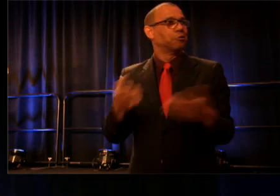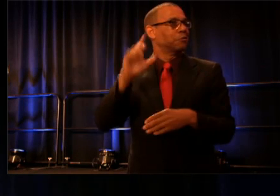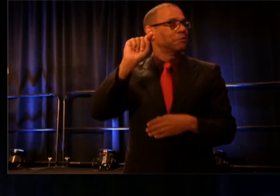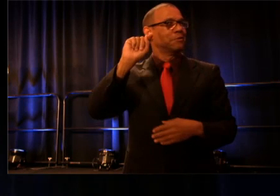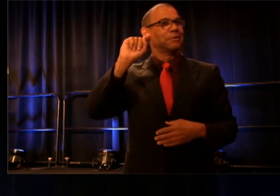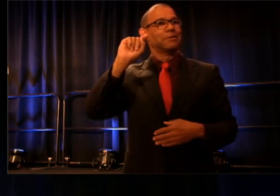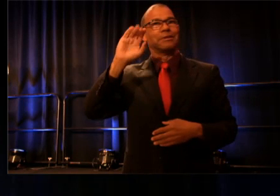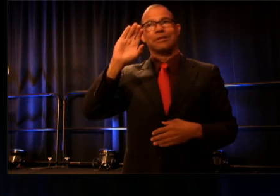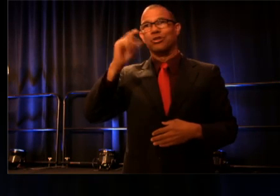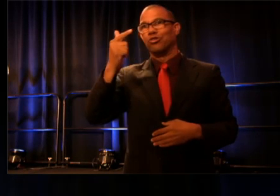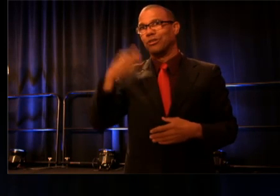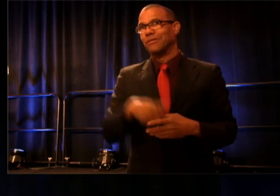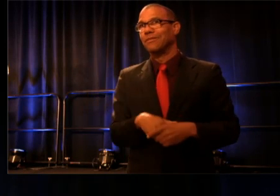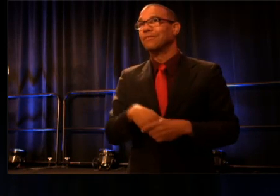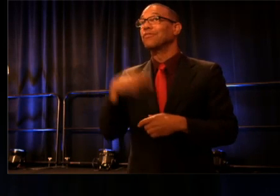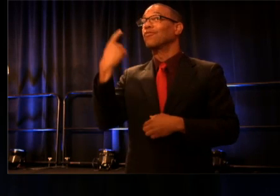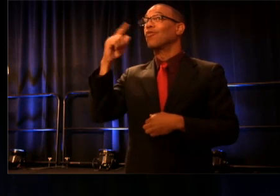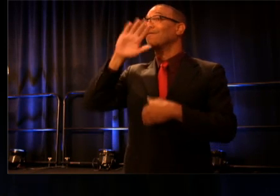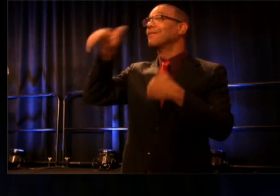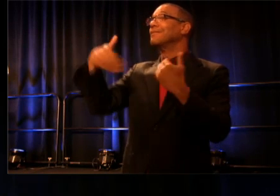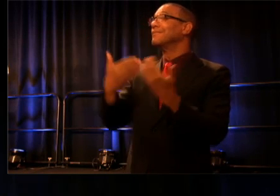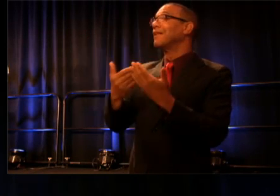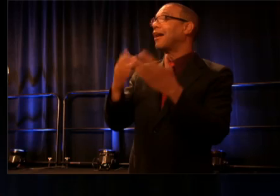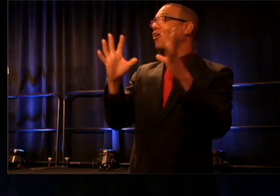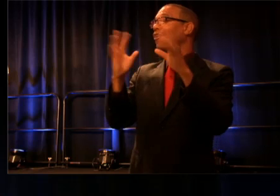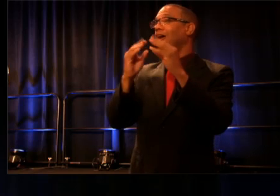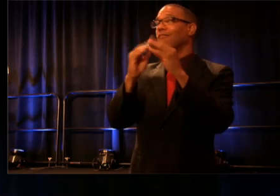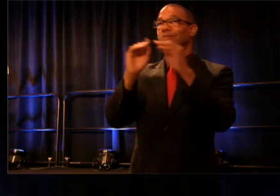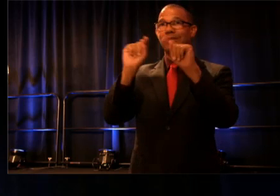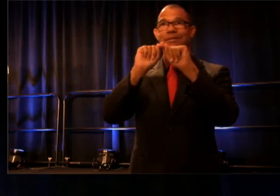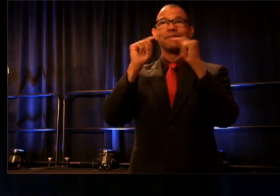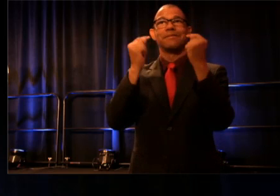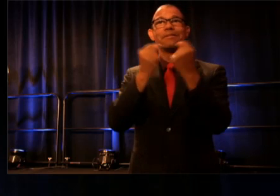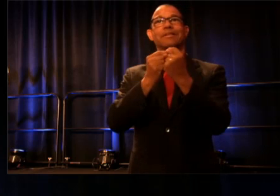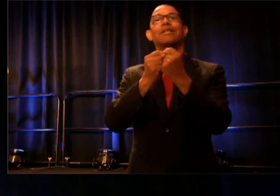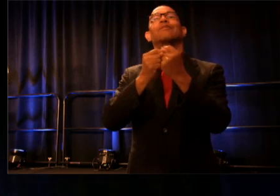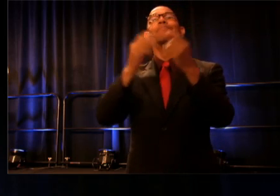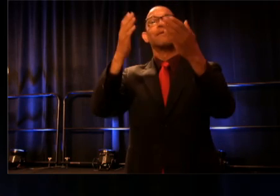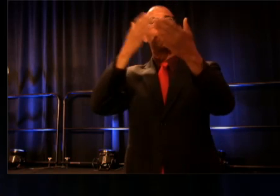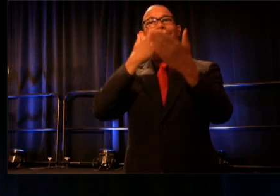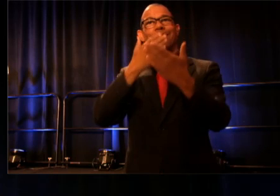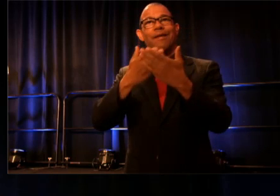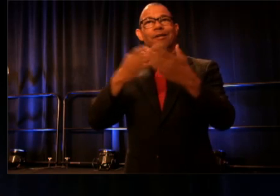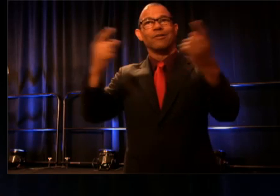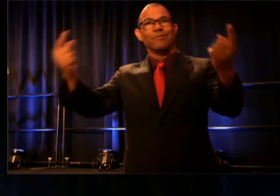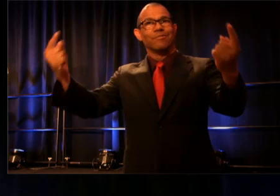On behalf of the whole conference team, I want to thank you all for being here with us in D.C.